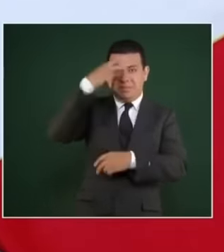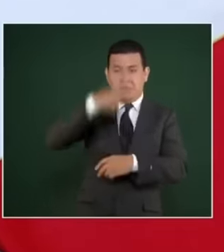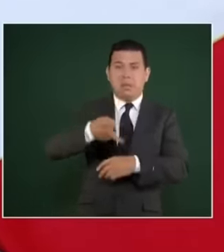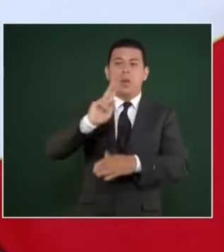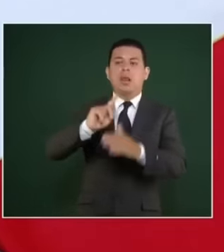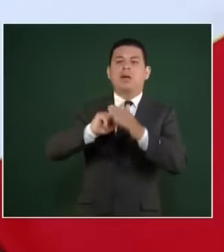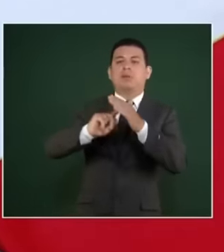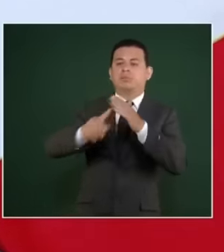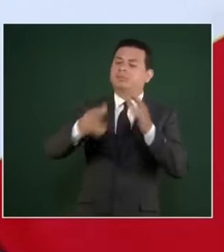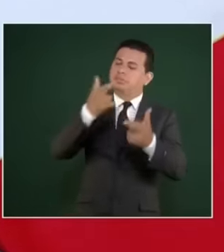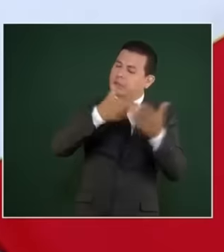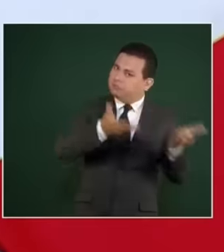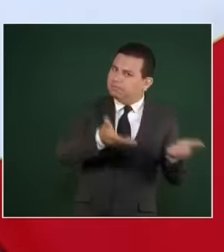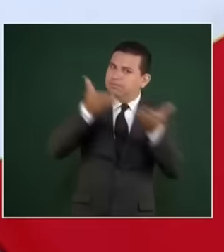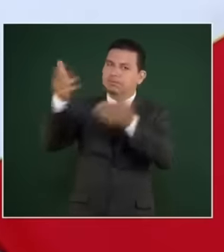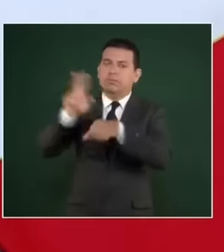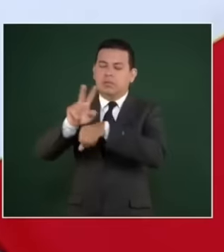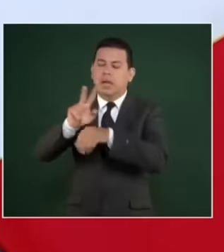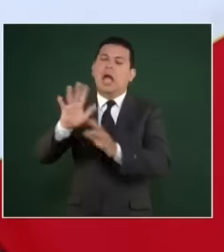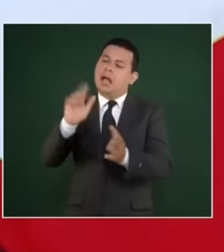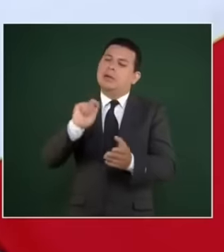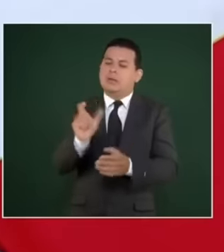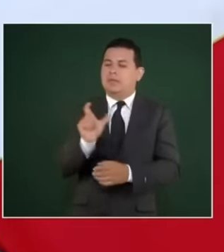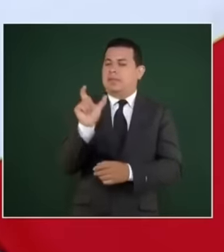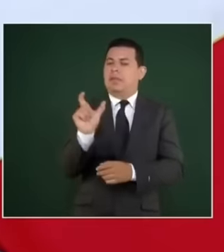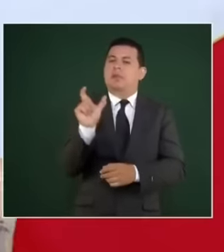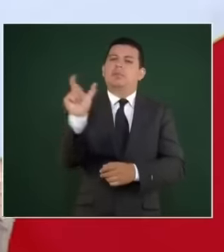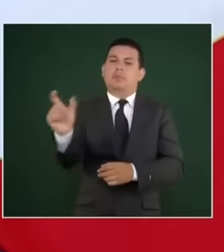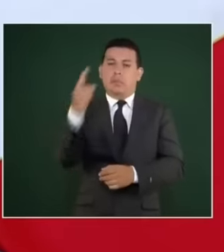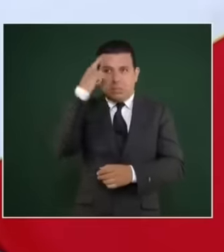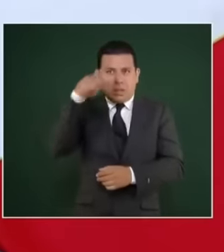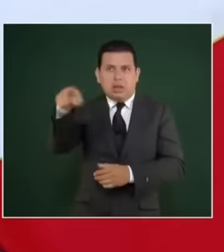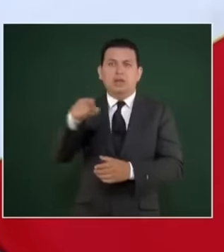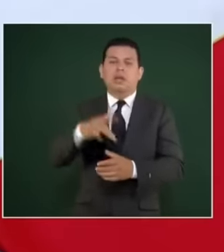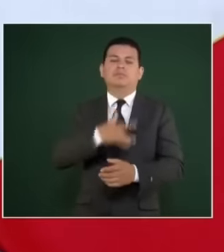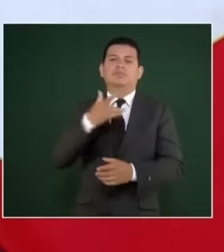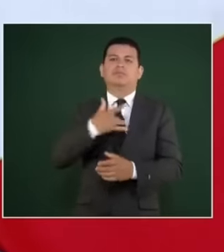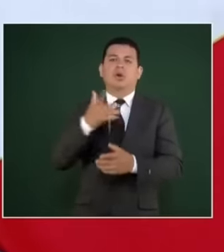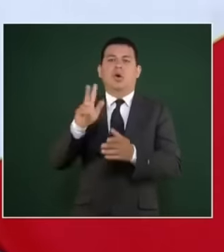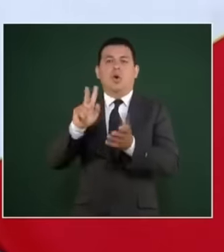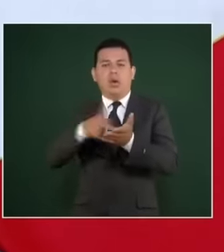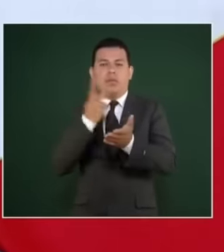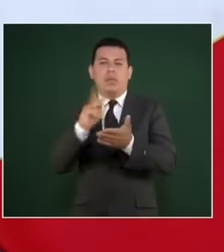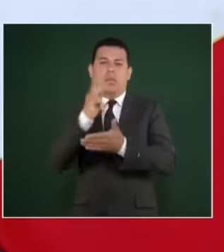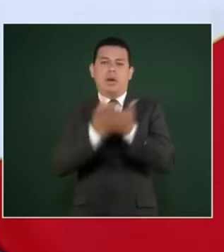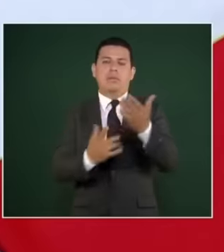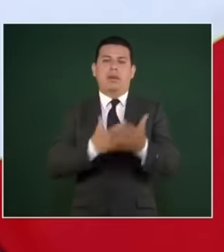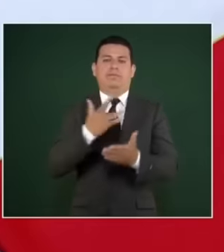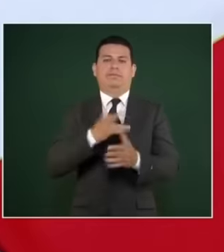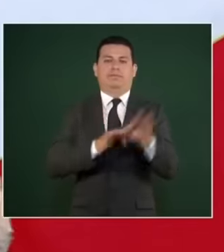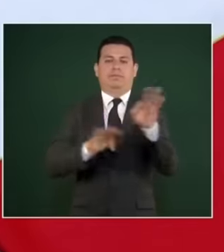we actually give them a card so that they can join a program that, let's say,